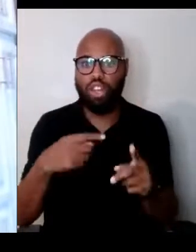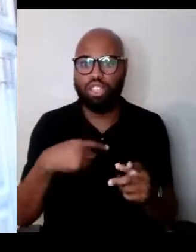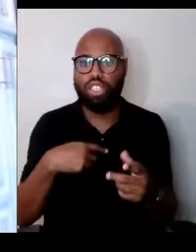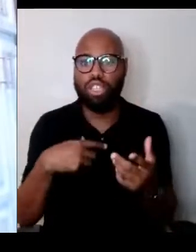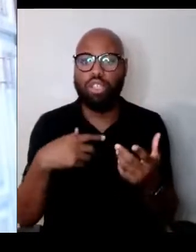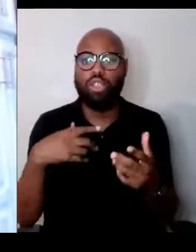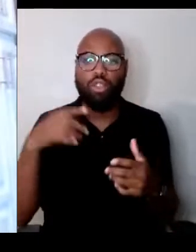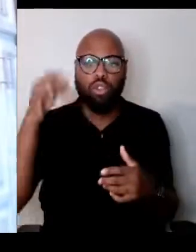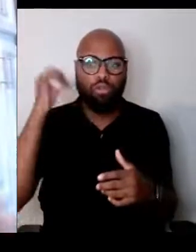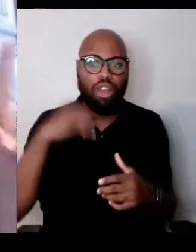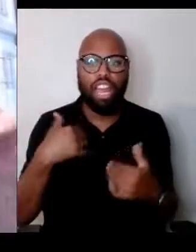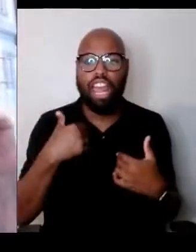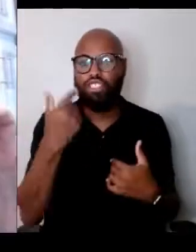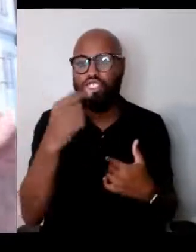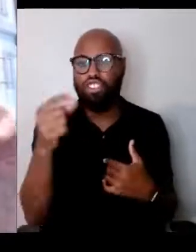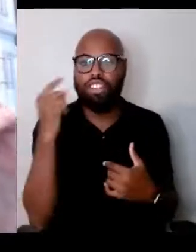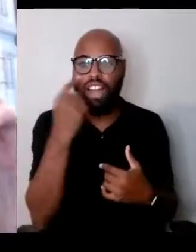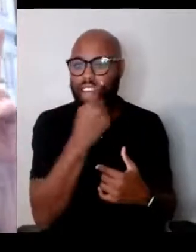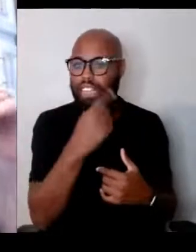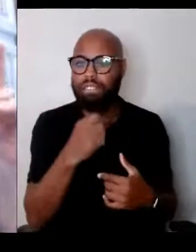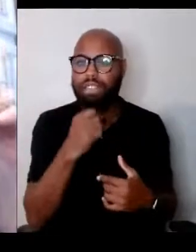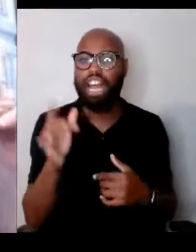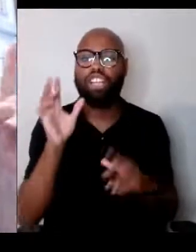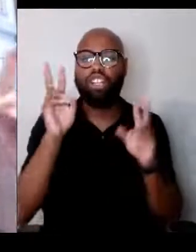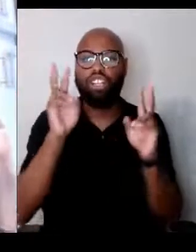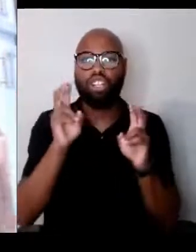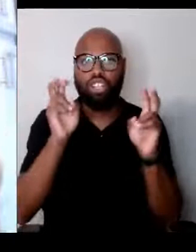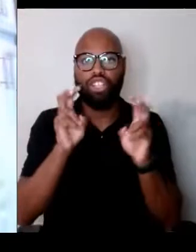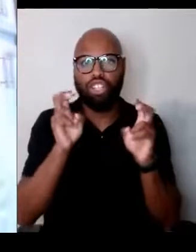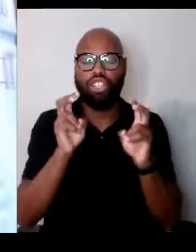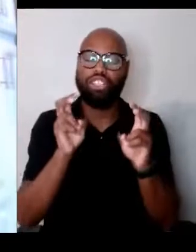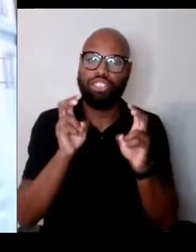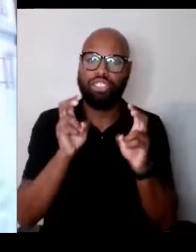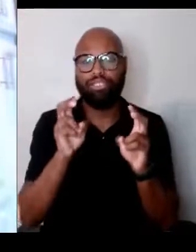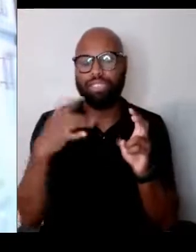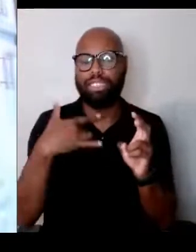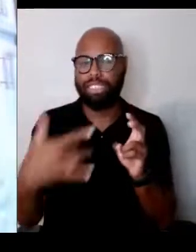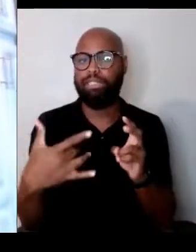So not your typical Hitler's view of the Jew.